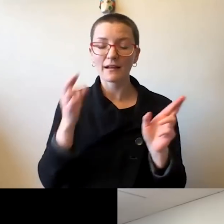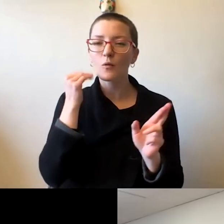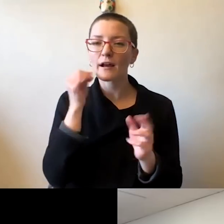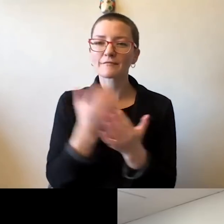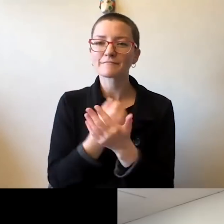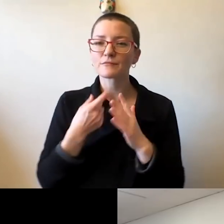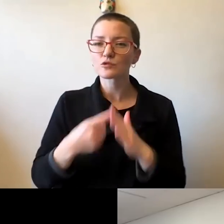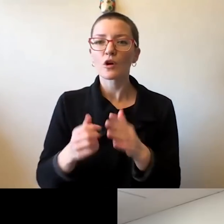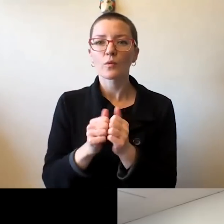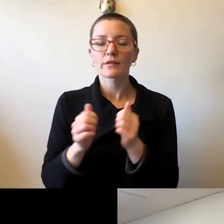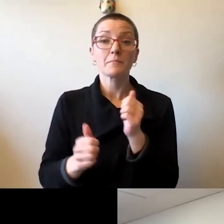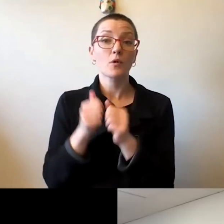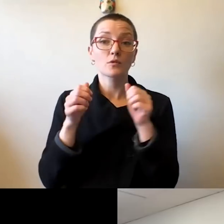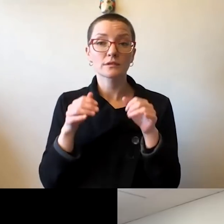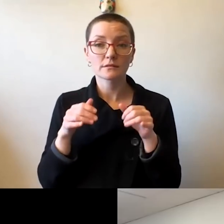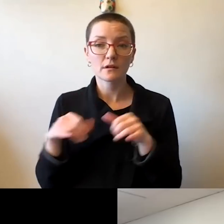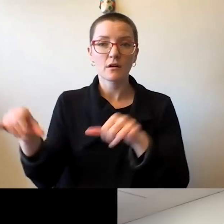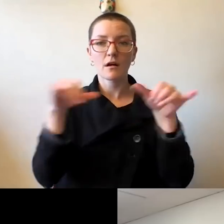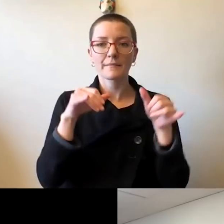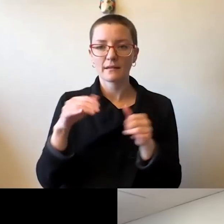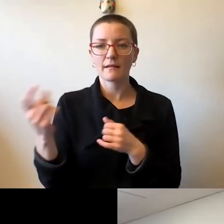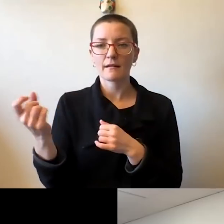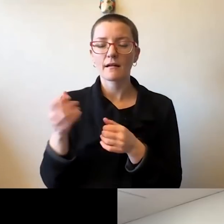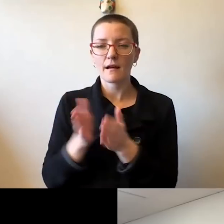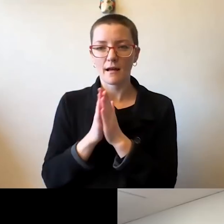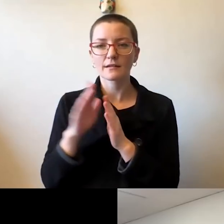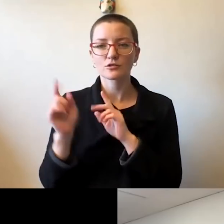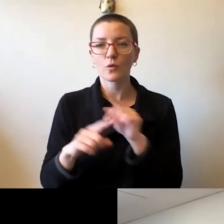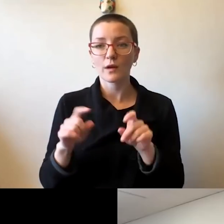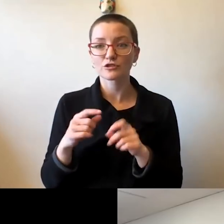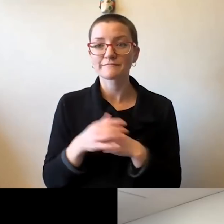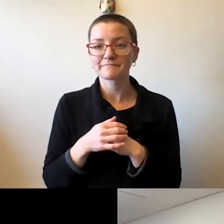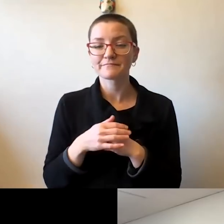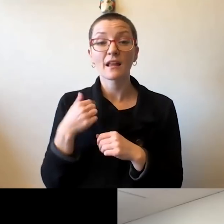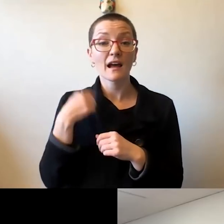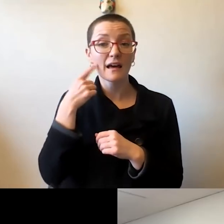of the most frequently asked questions we received. And Chancellor, I think this question is really for you.